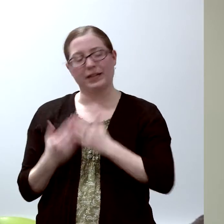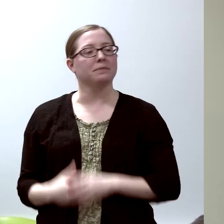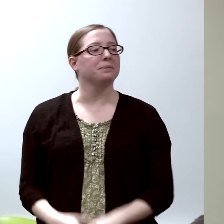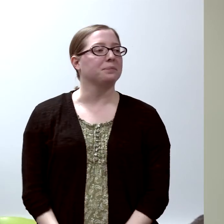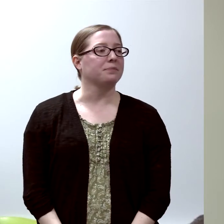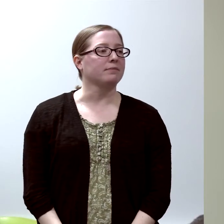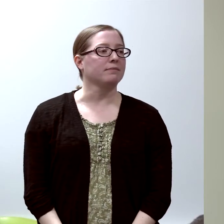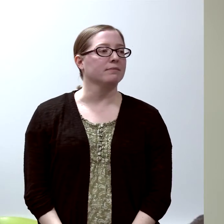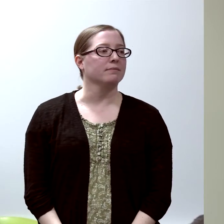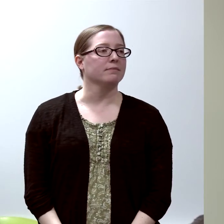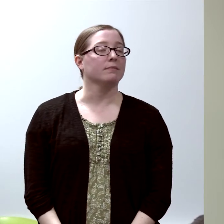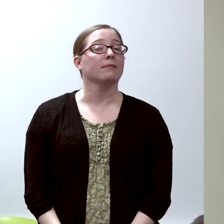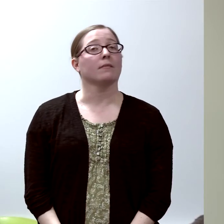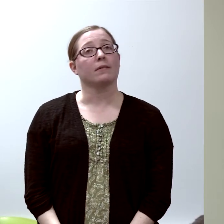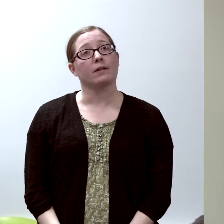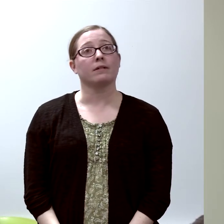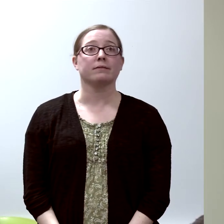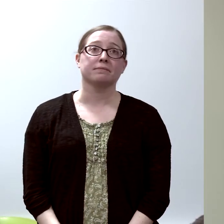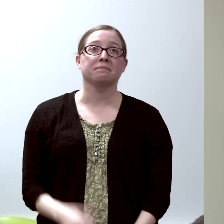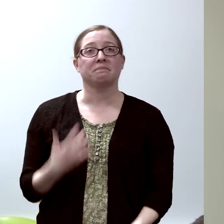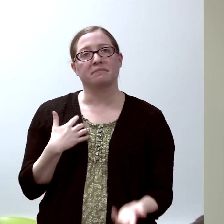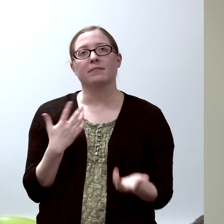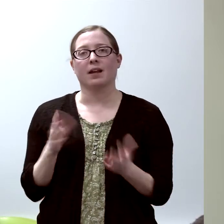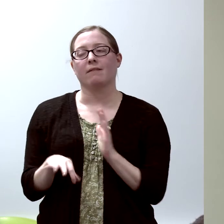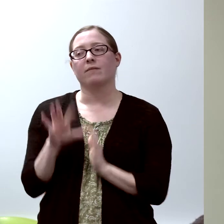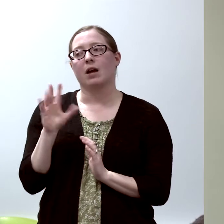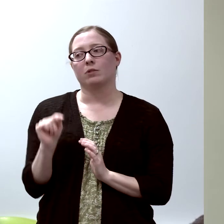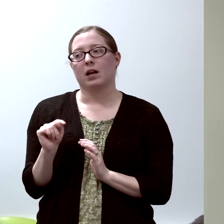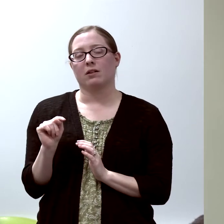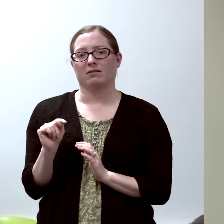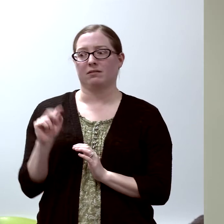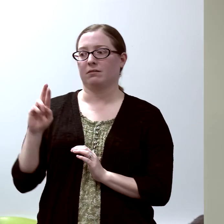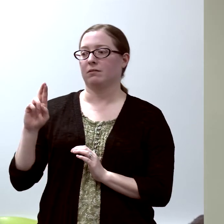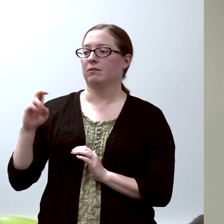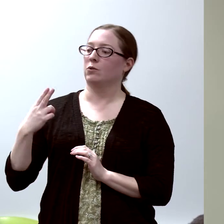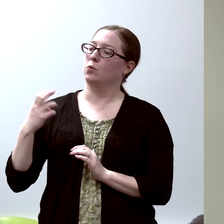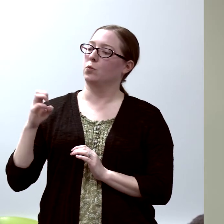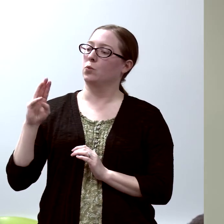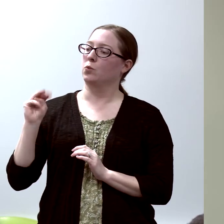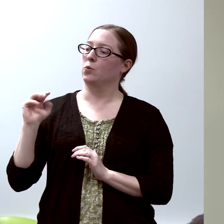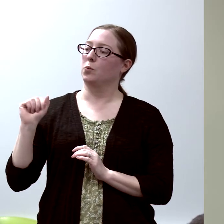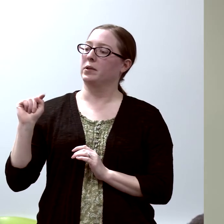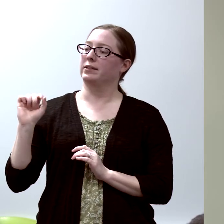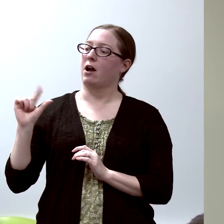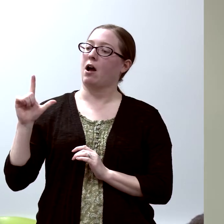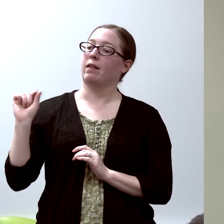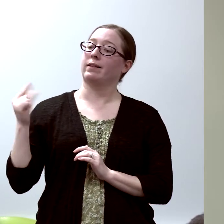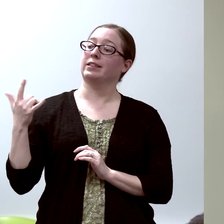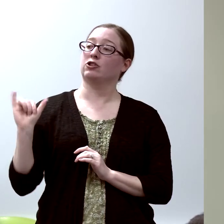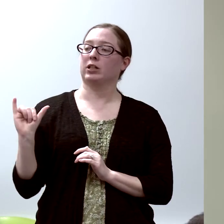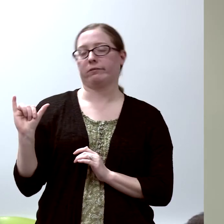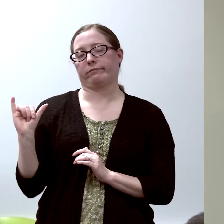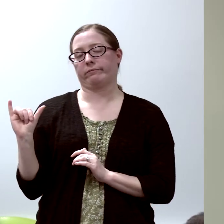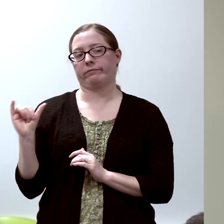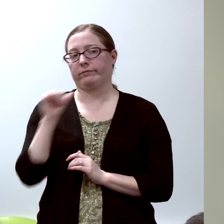and, of course, I found out that I didn't find rheumatology very interesting,